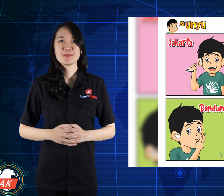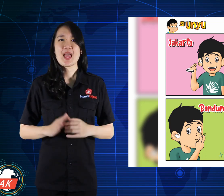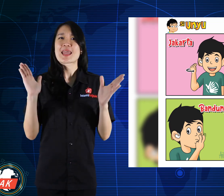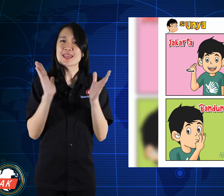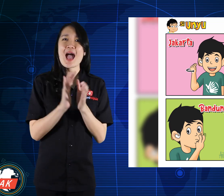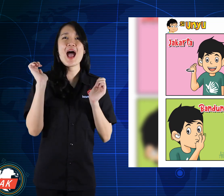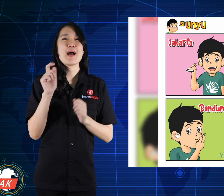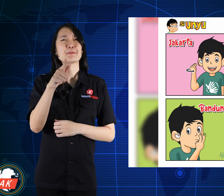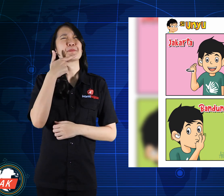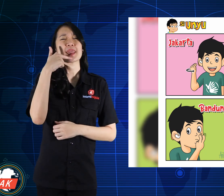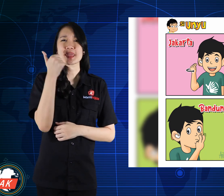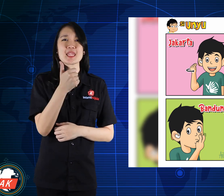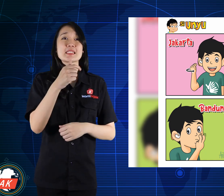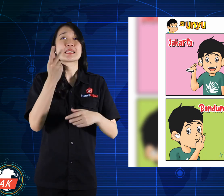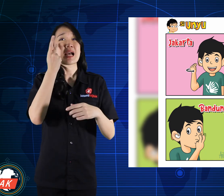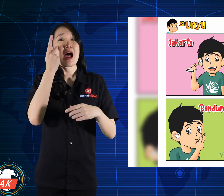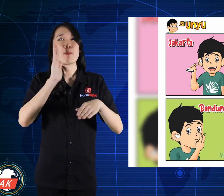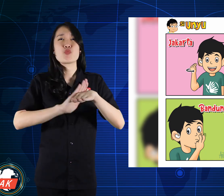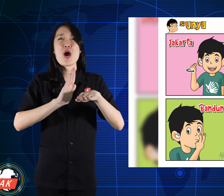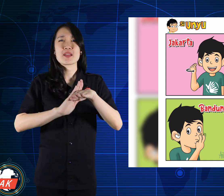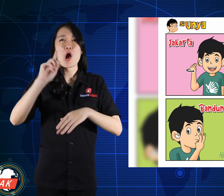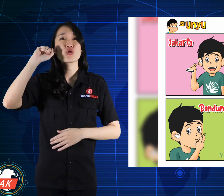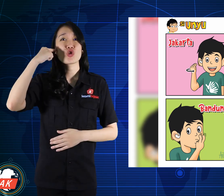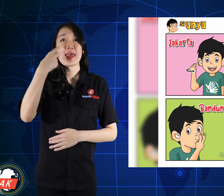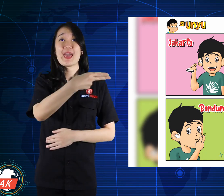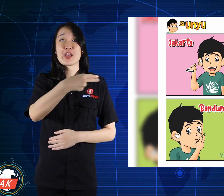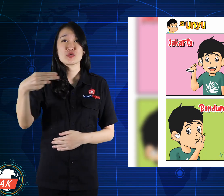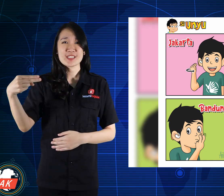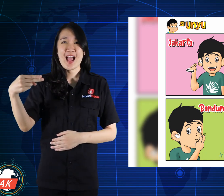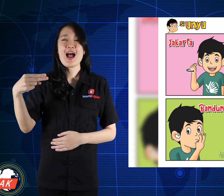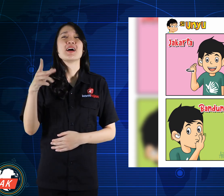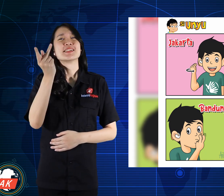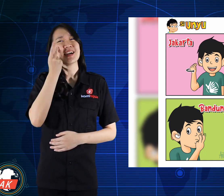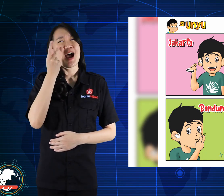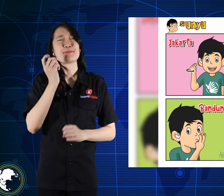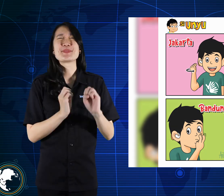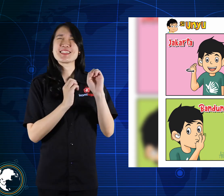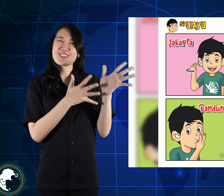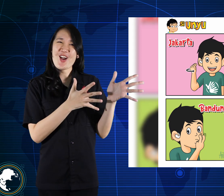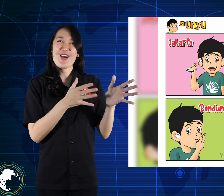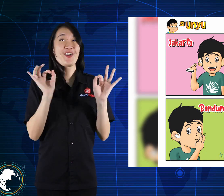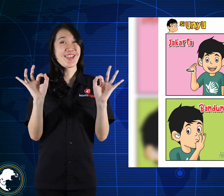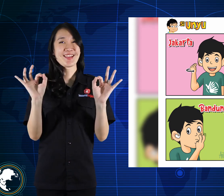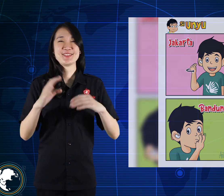Now, it's important! Maintain Indonesia's Deaf culture. Take care of Bisindo, okay.